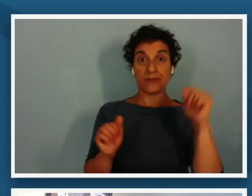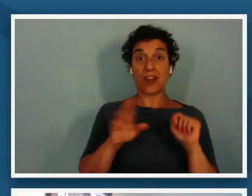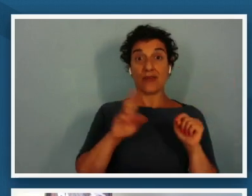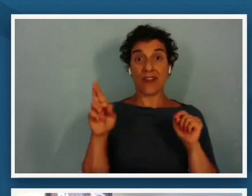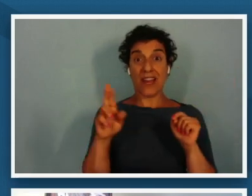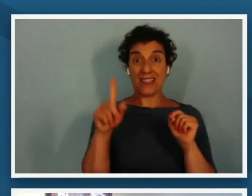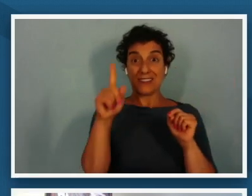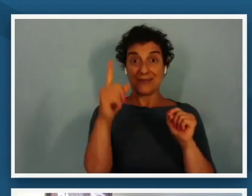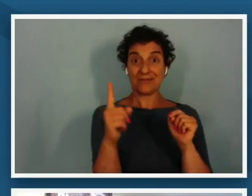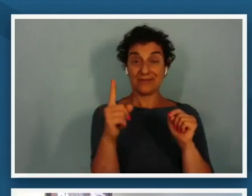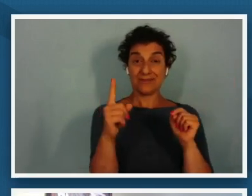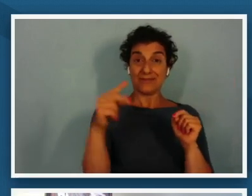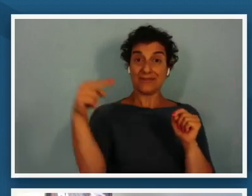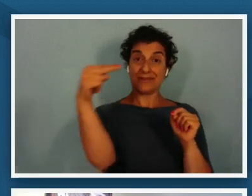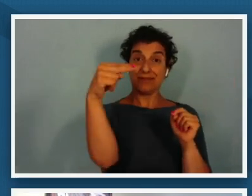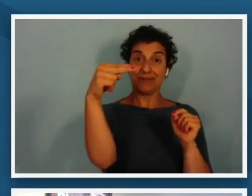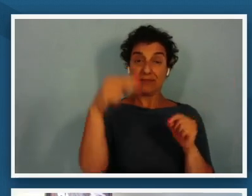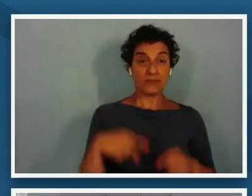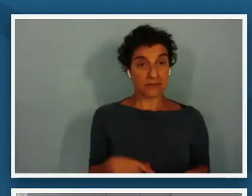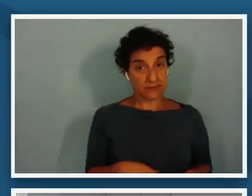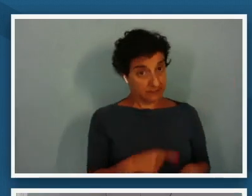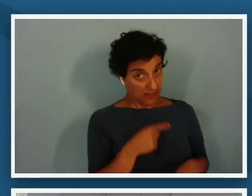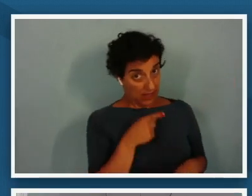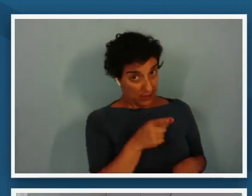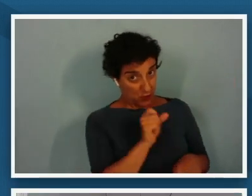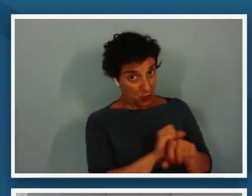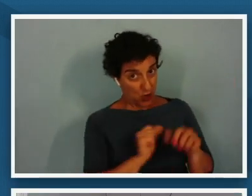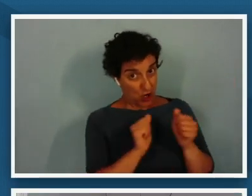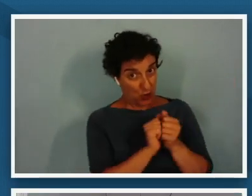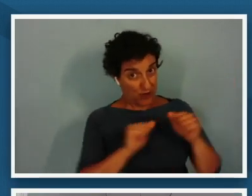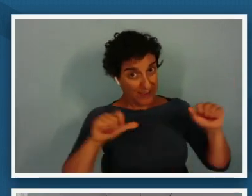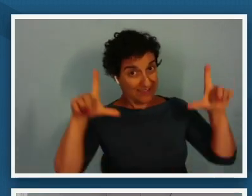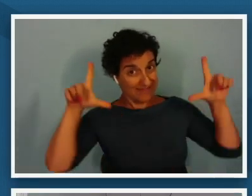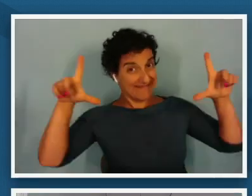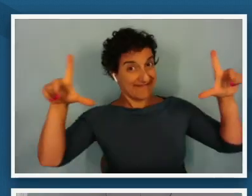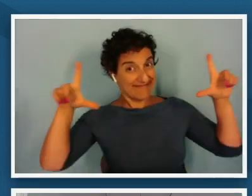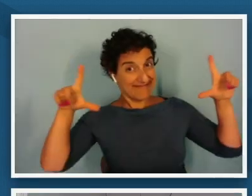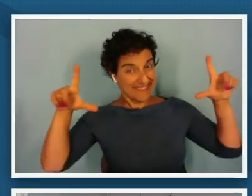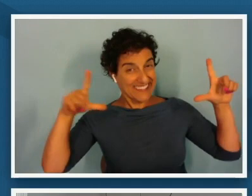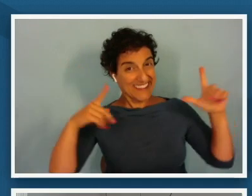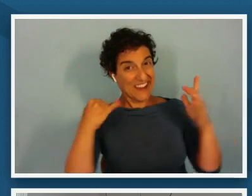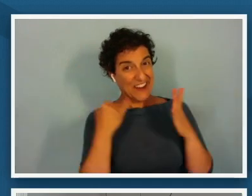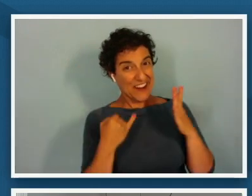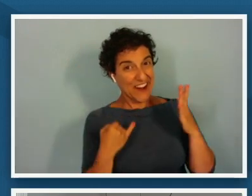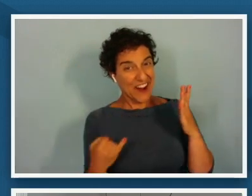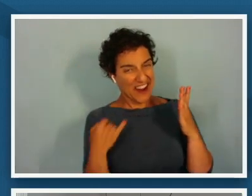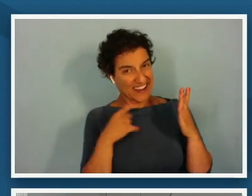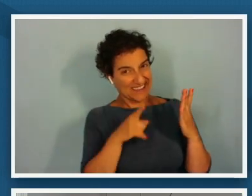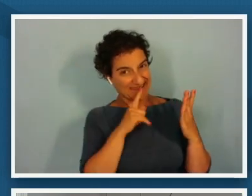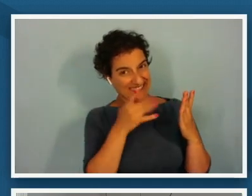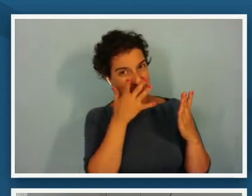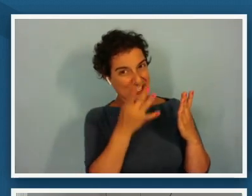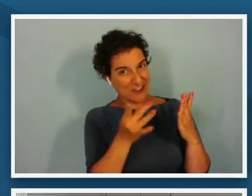and as a person who works with portraiture you're such an interesting